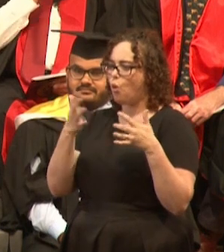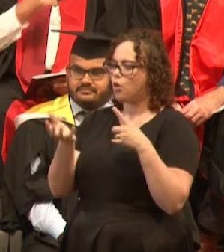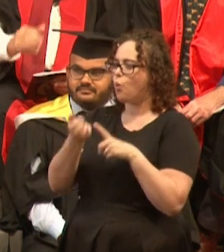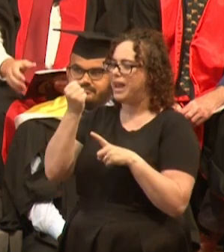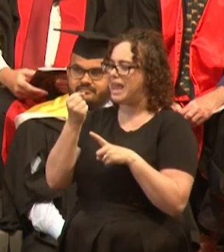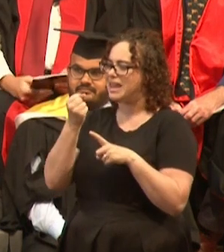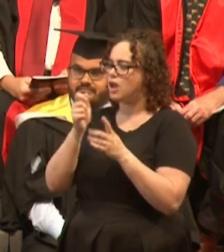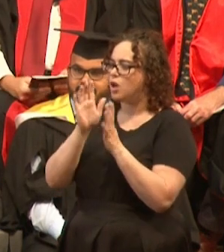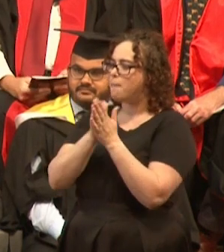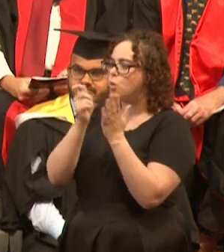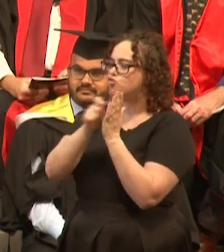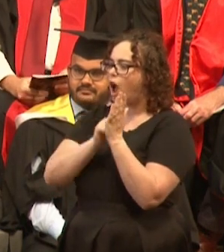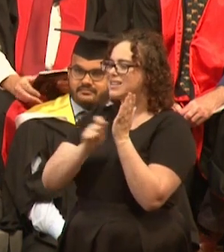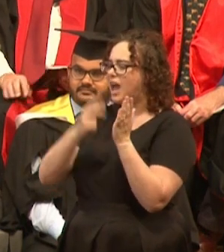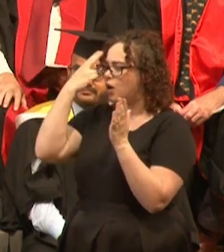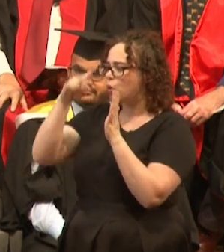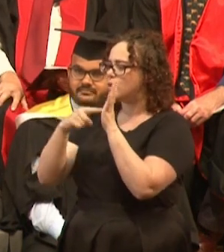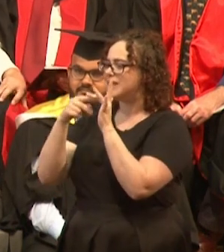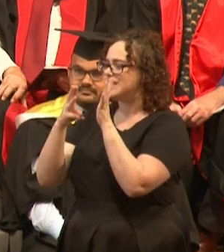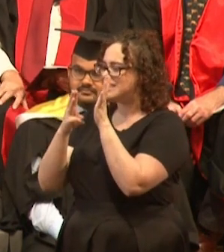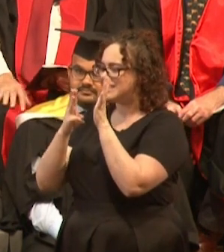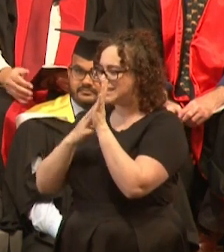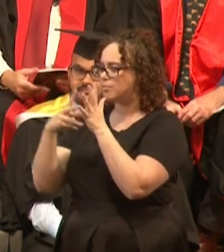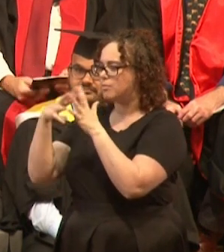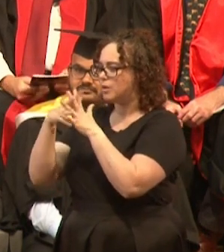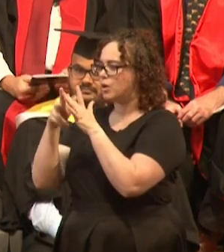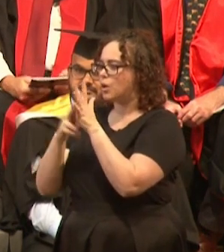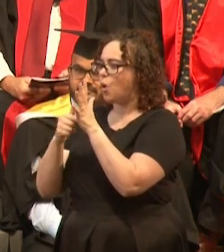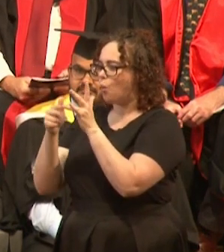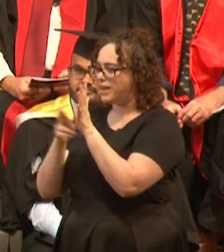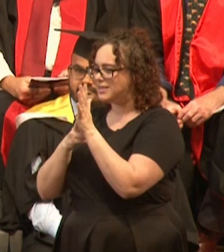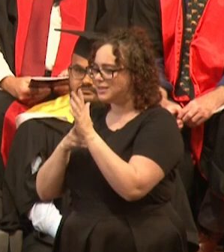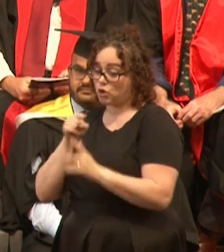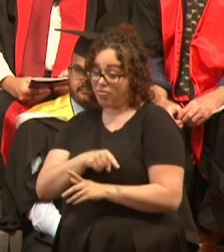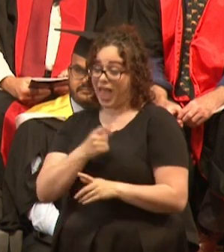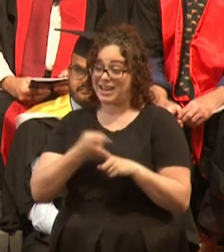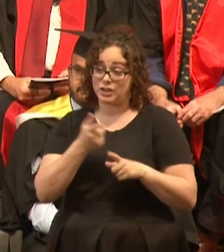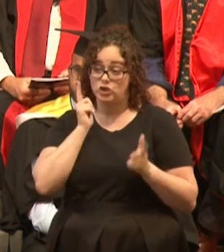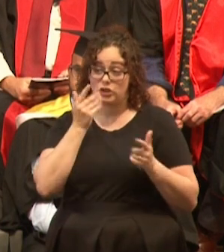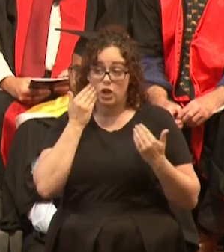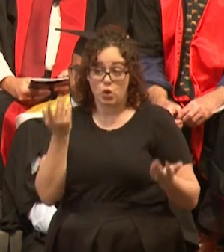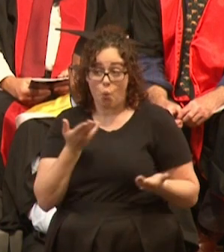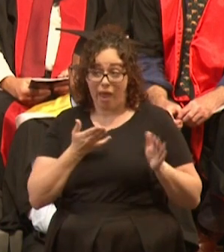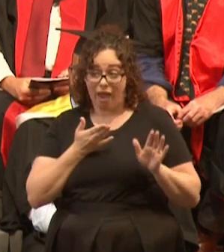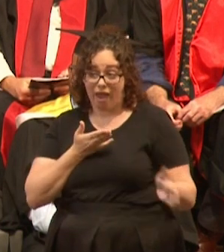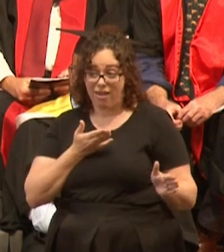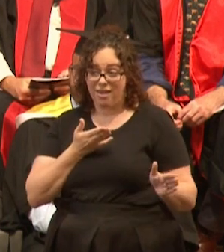I don't know whatever happened to that English teacher, but these days I'm helping Tim to write a documentary.